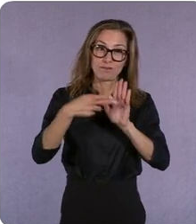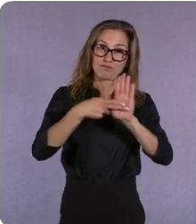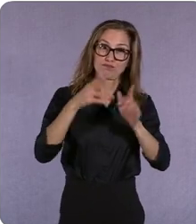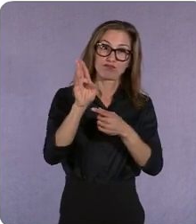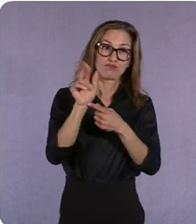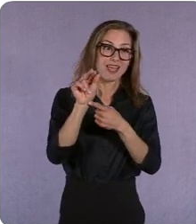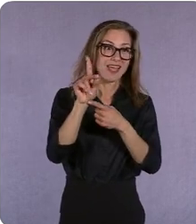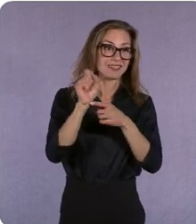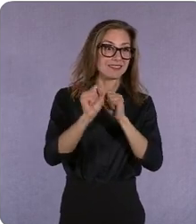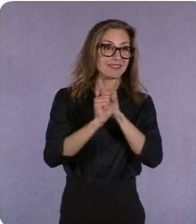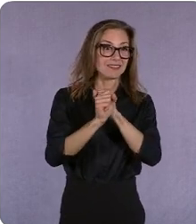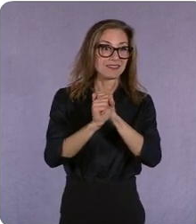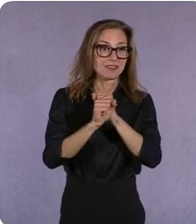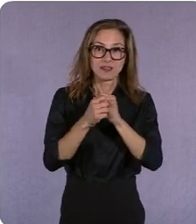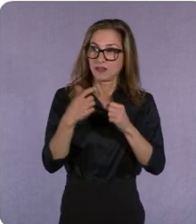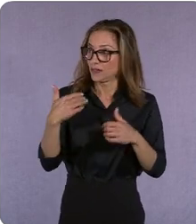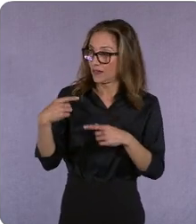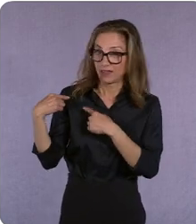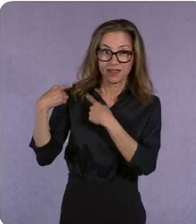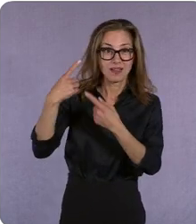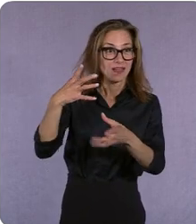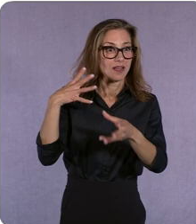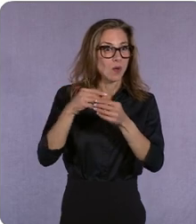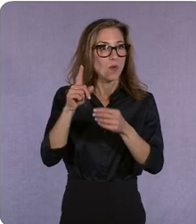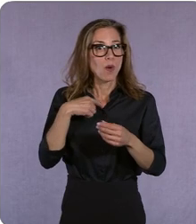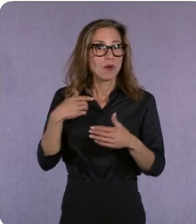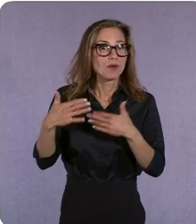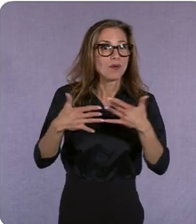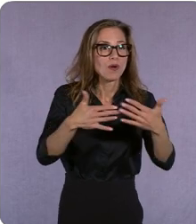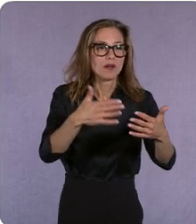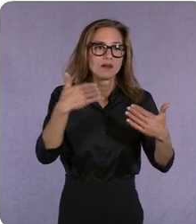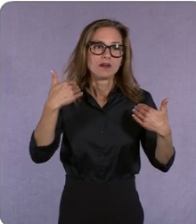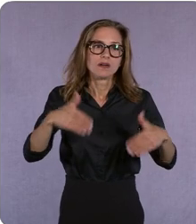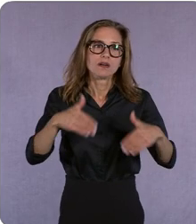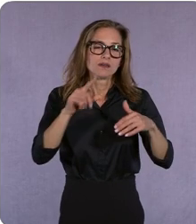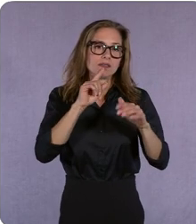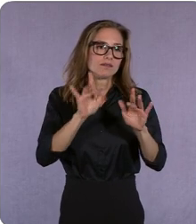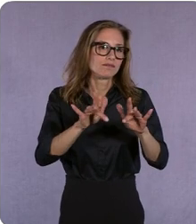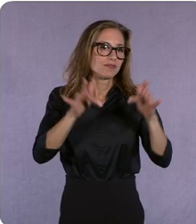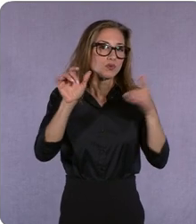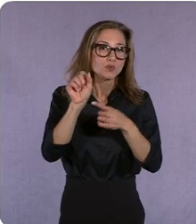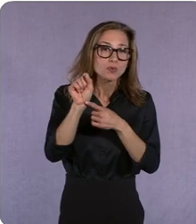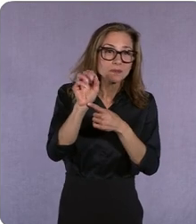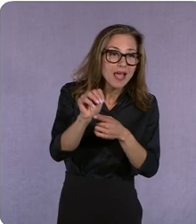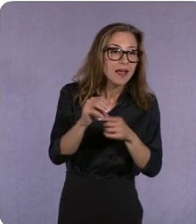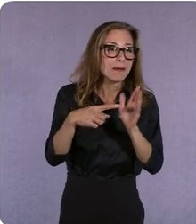dual the media model of subscription and ads right in a cable world it used to be the programming was